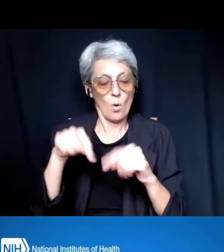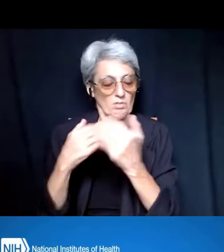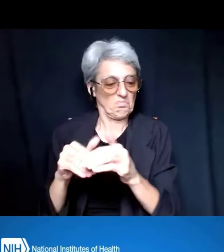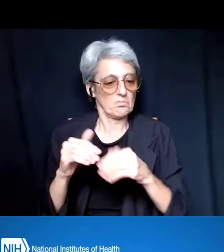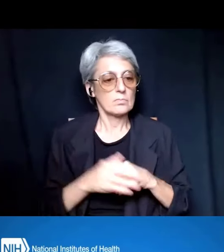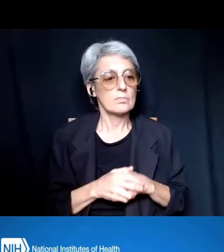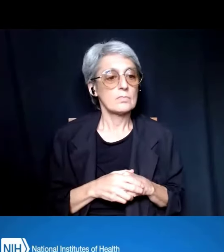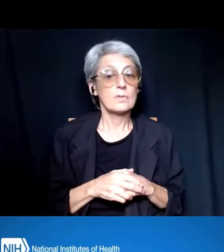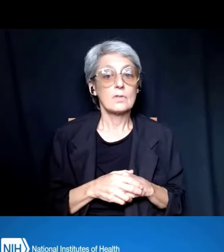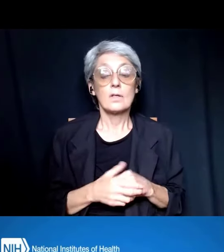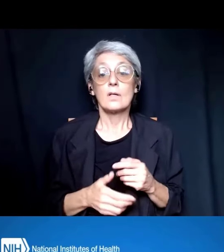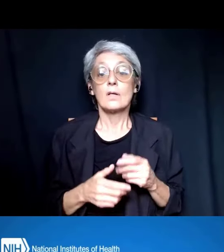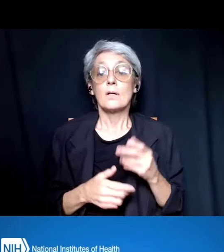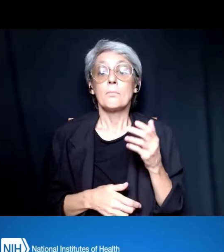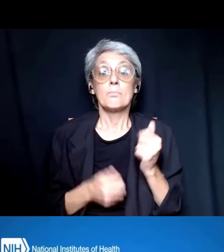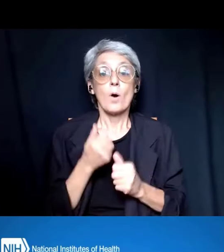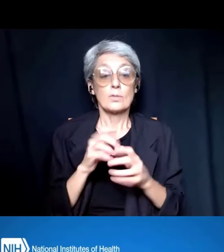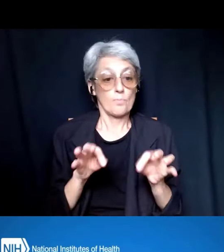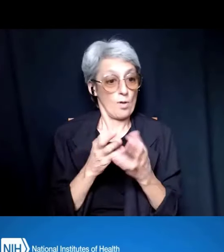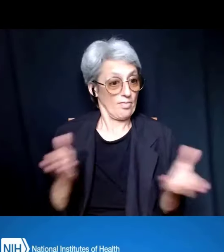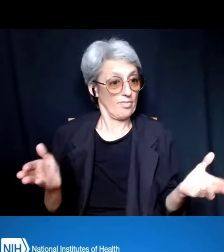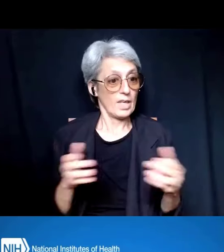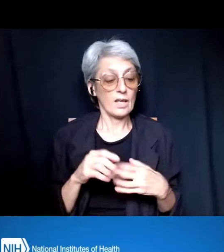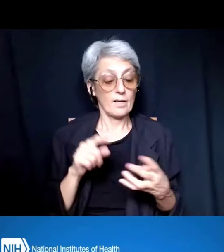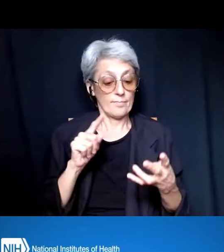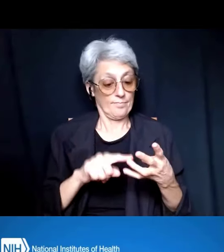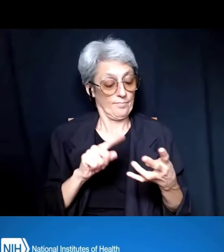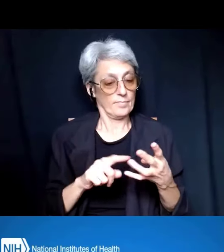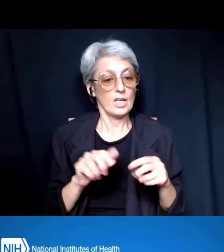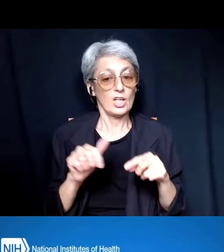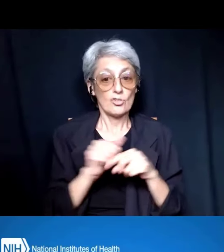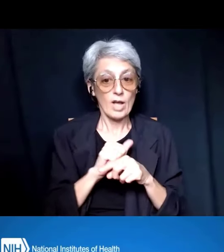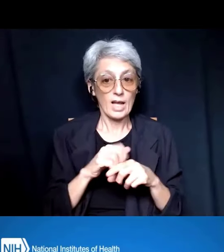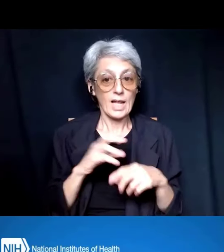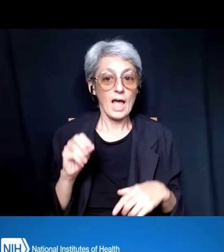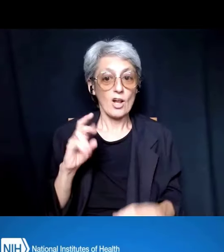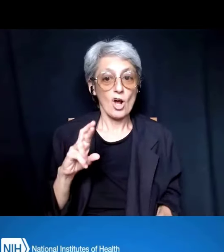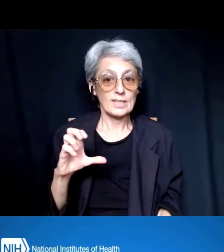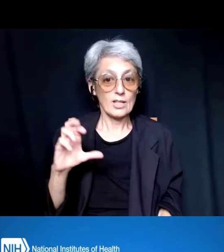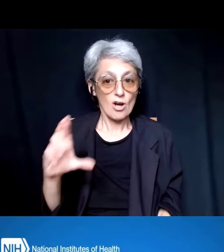to the review criteria is that the training and RCR, and the Recruitment Plan to Enhance Diversity